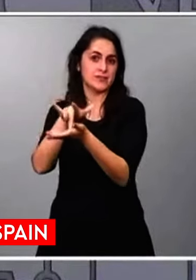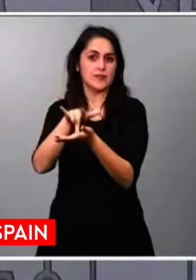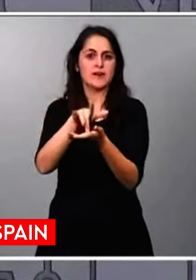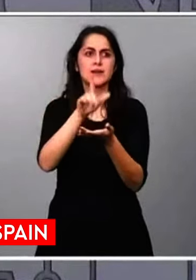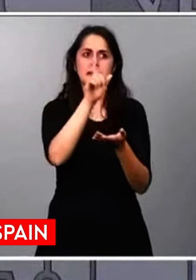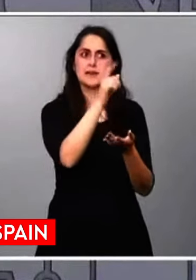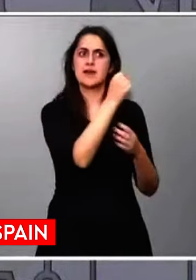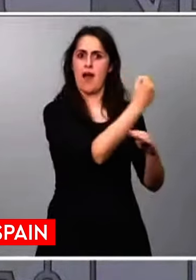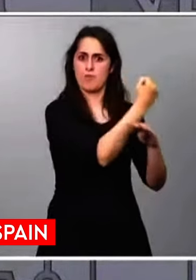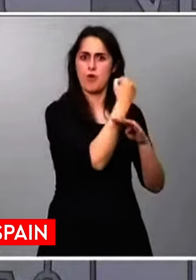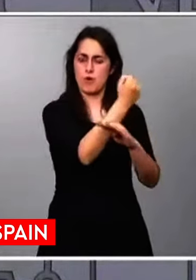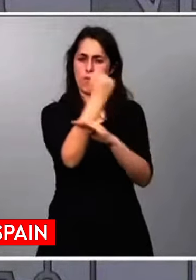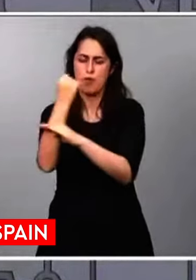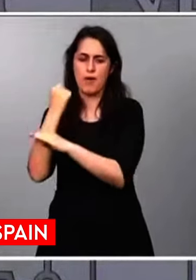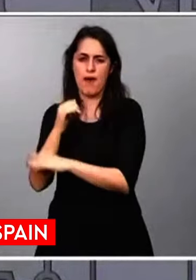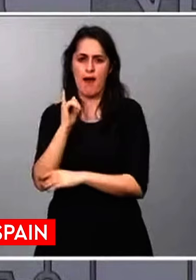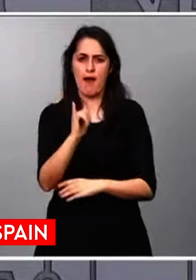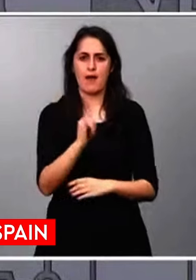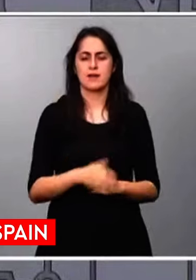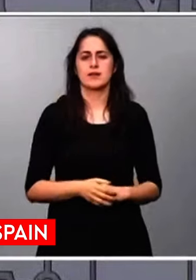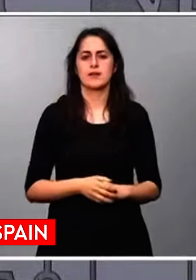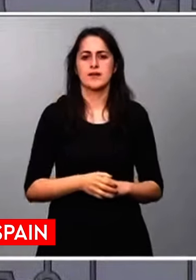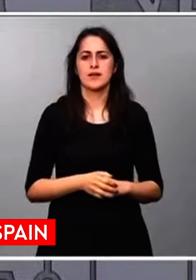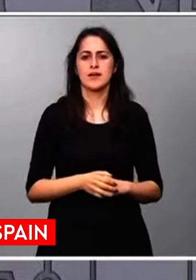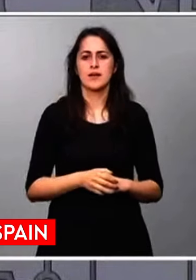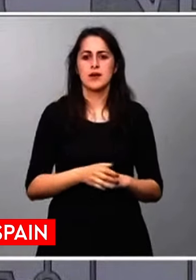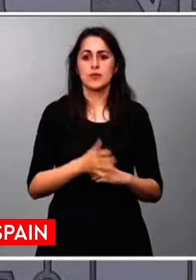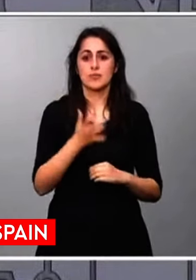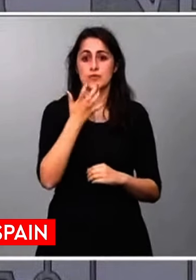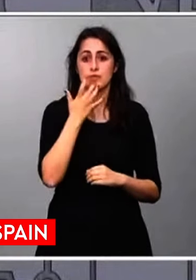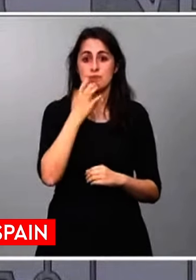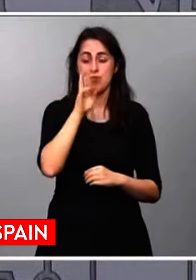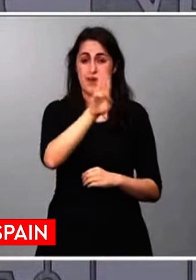The Popular Party and VOX have not spoken yet.